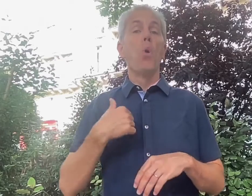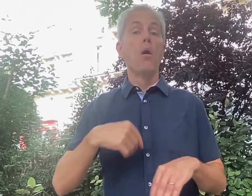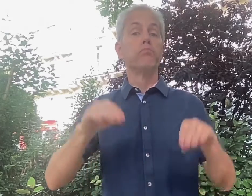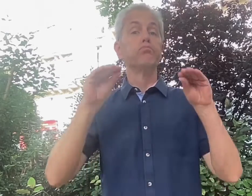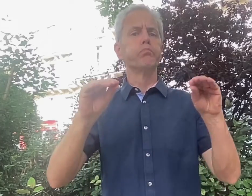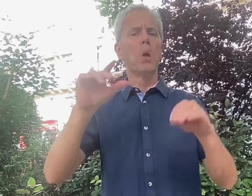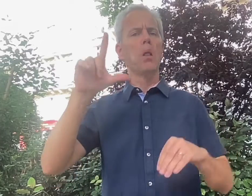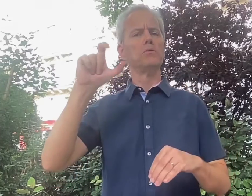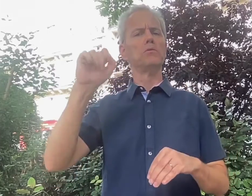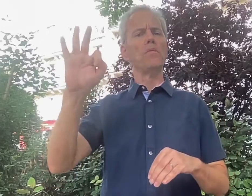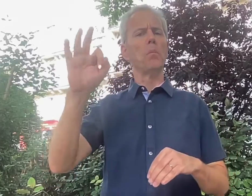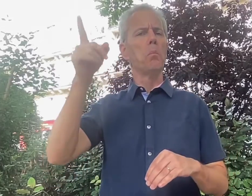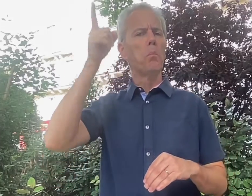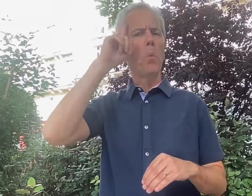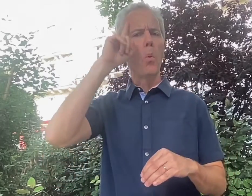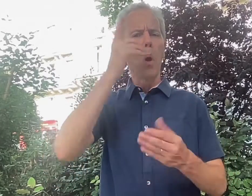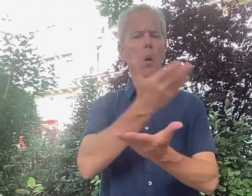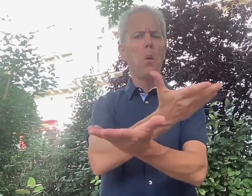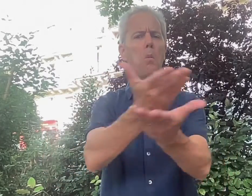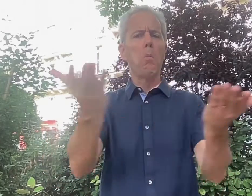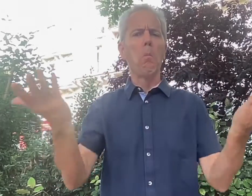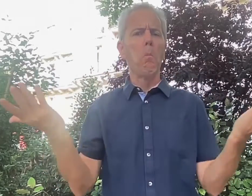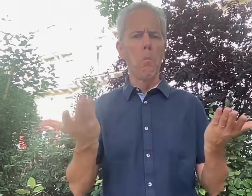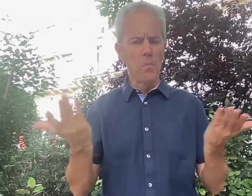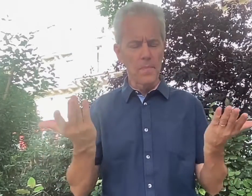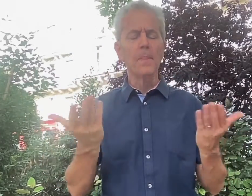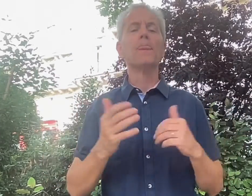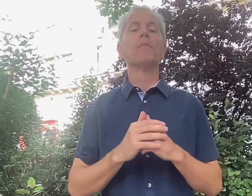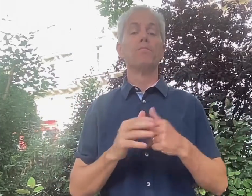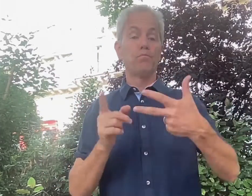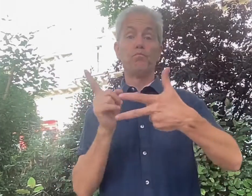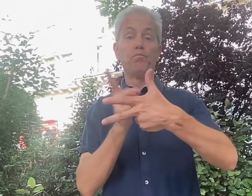I want to tell you the three reasons why I teach LSF.